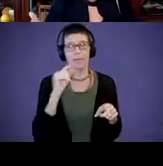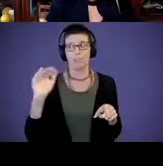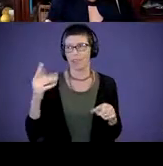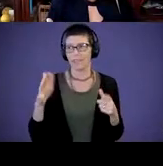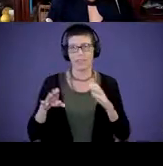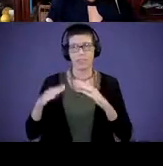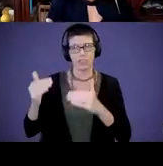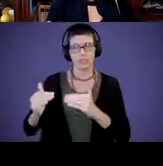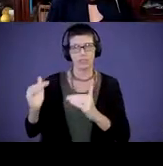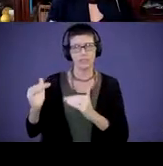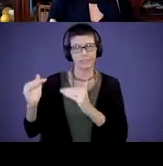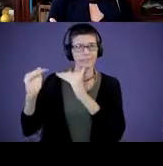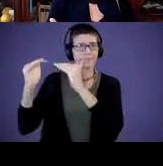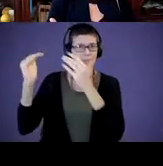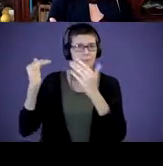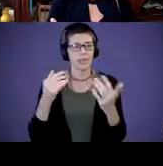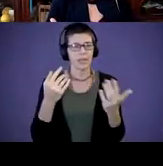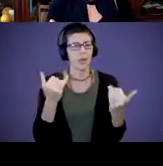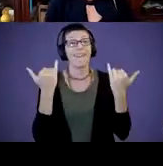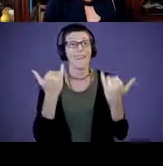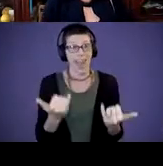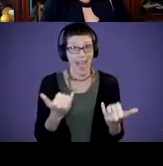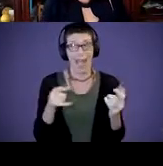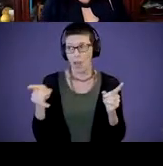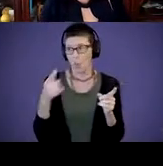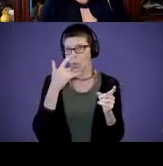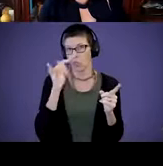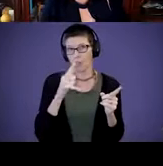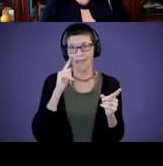and say, “Well, what does it look like now for a toddler? What does it look like for